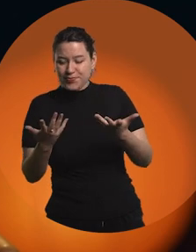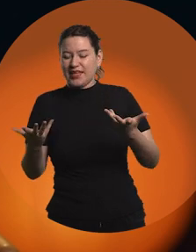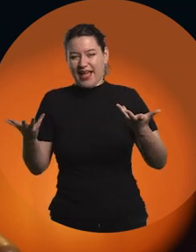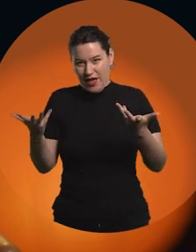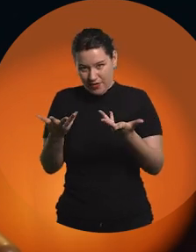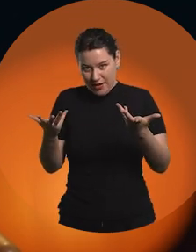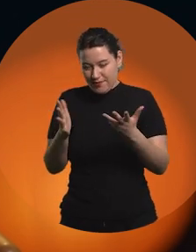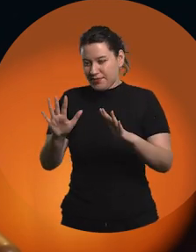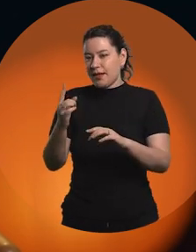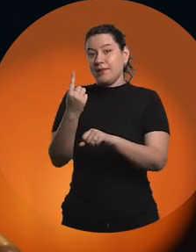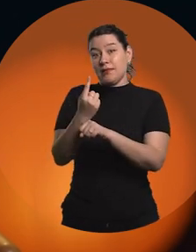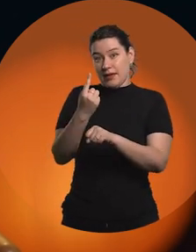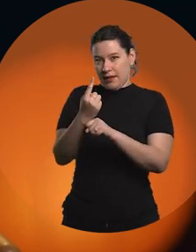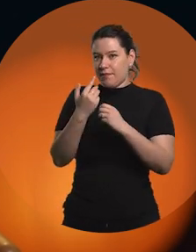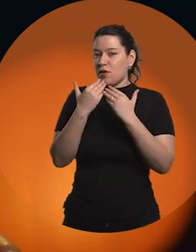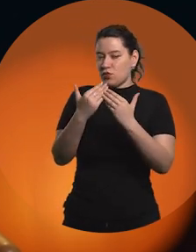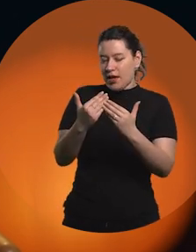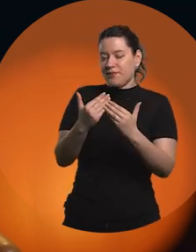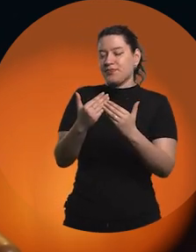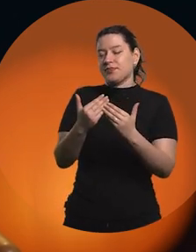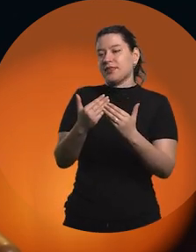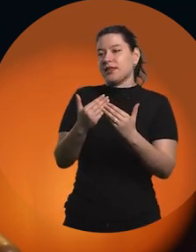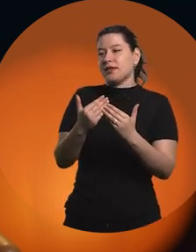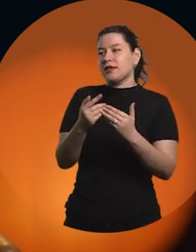Going back to the first part of the question you asked me.